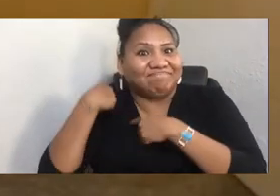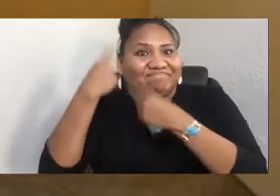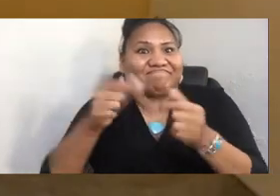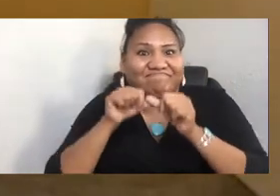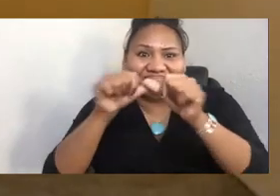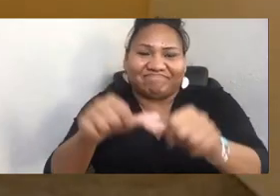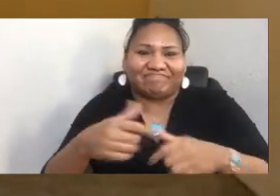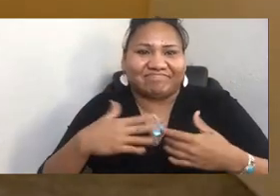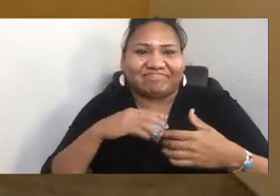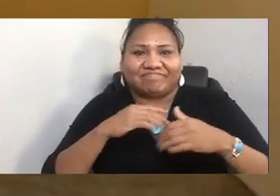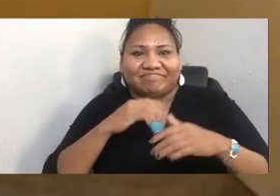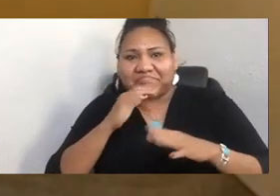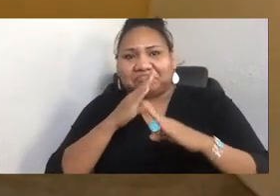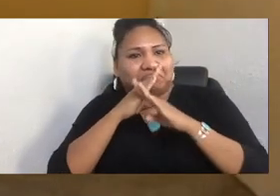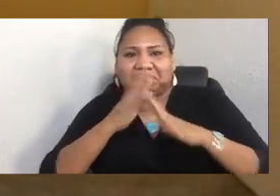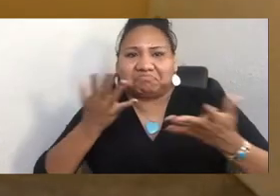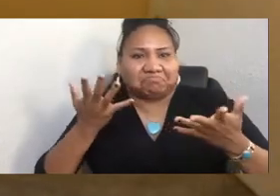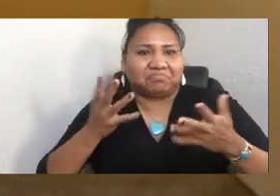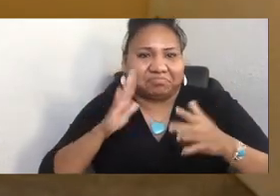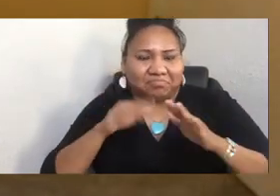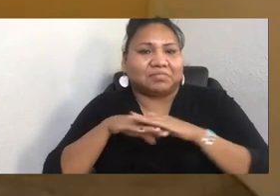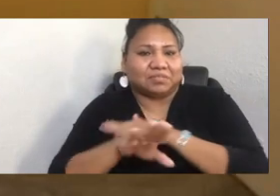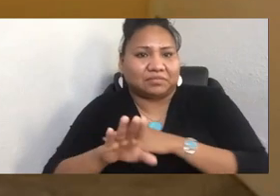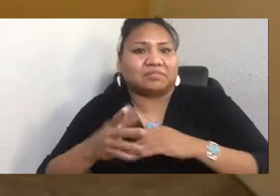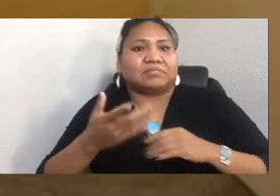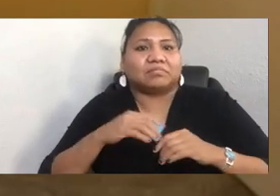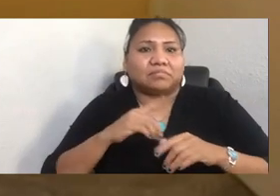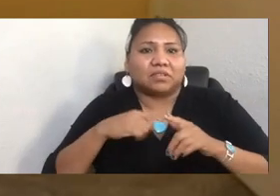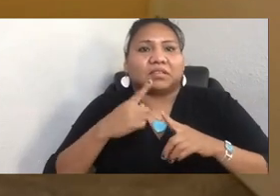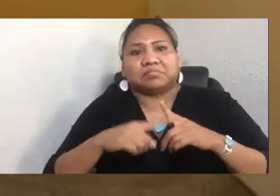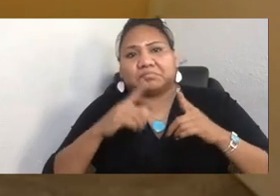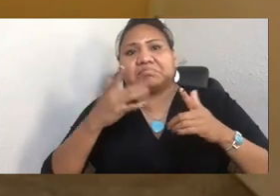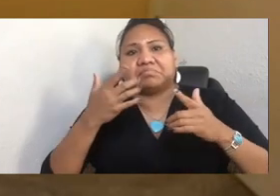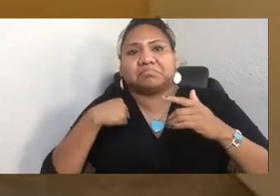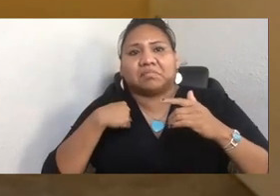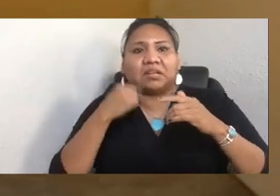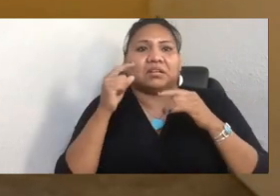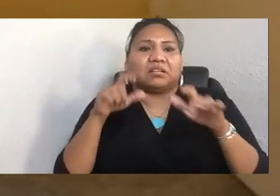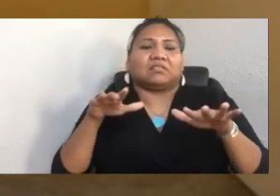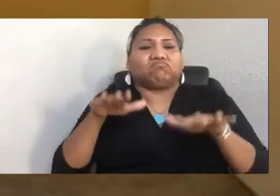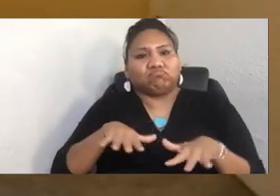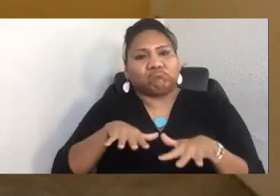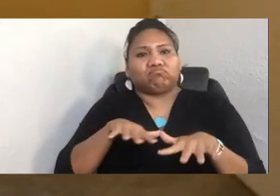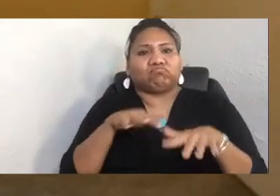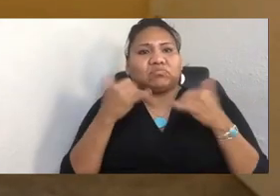And then I was like, OK, I have to stop traveling for now. But I would find out that I could continue